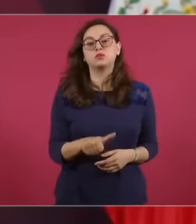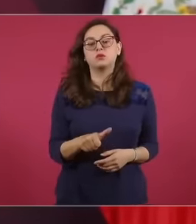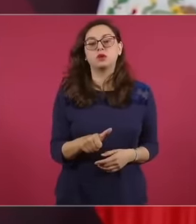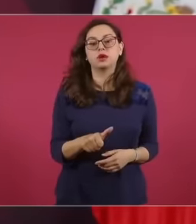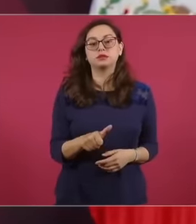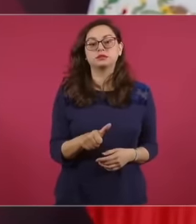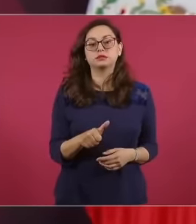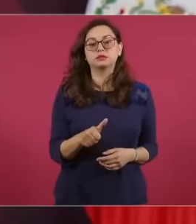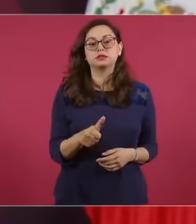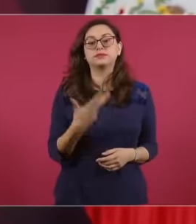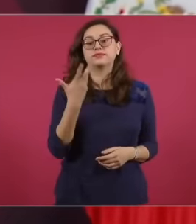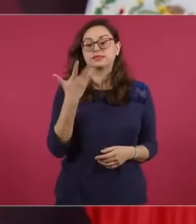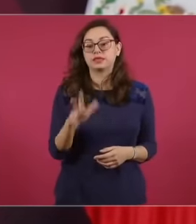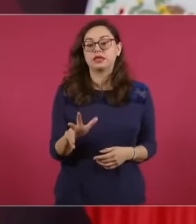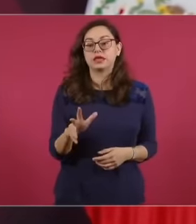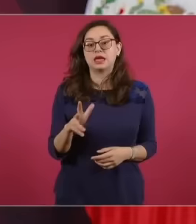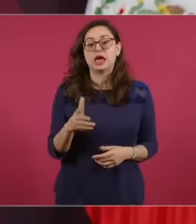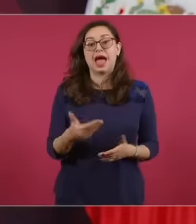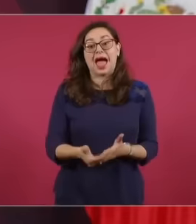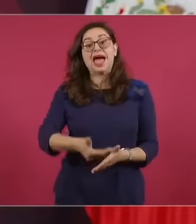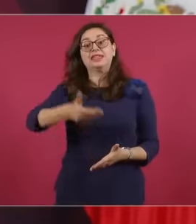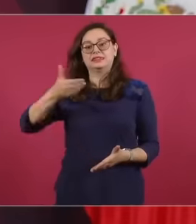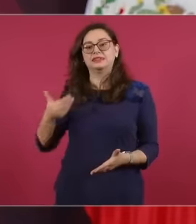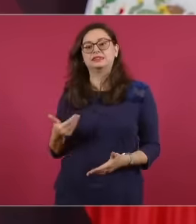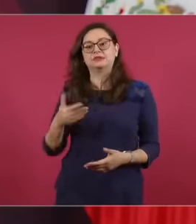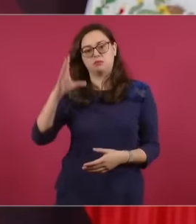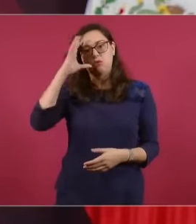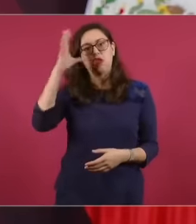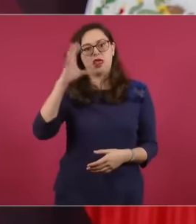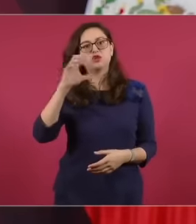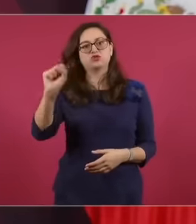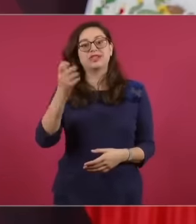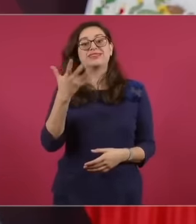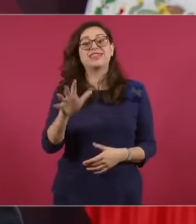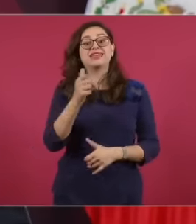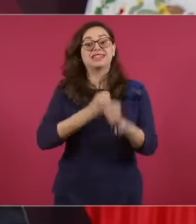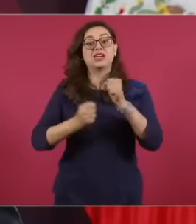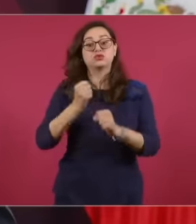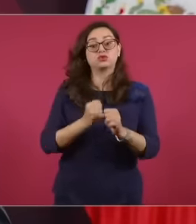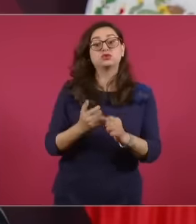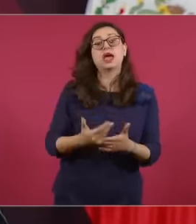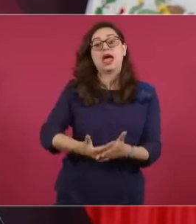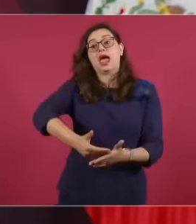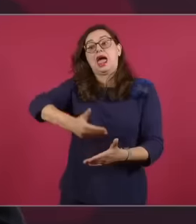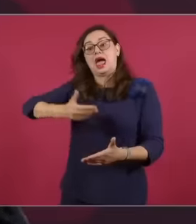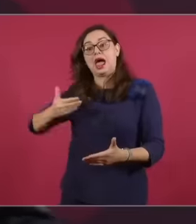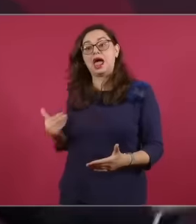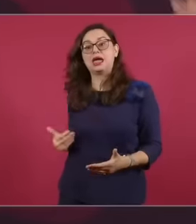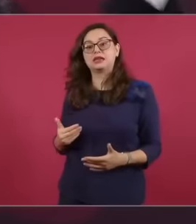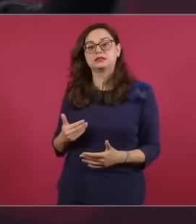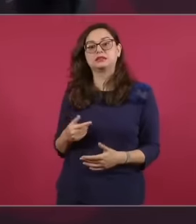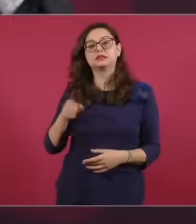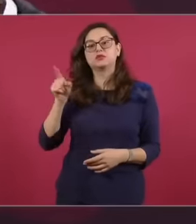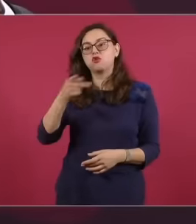the feelings of the nation, the man from Umbol had arrived in